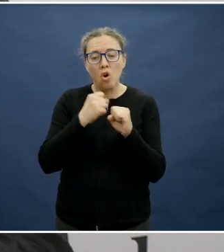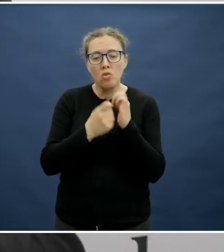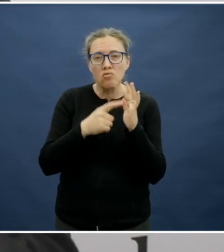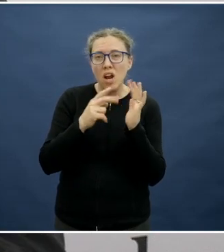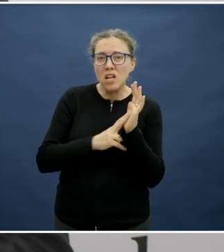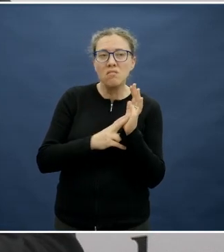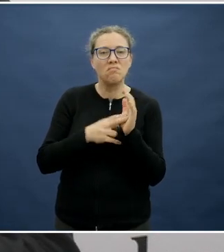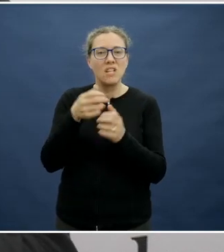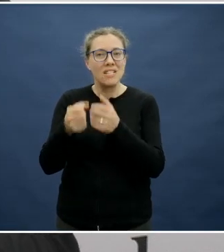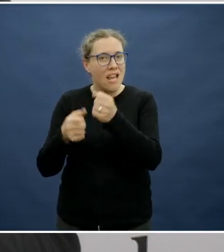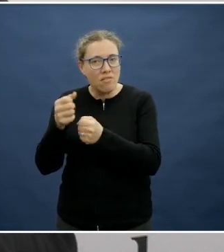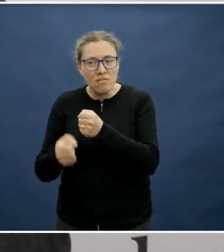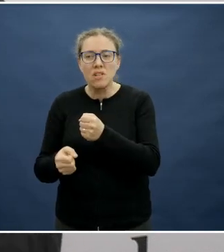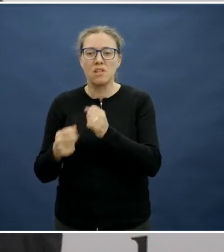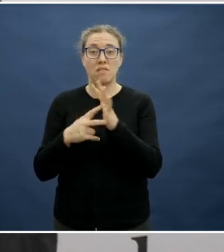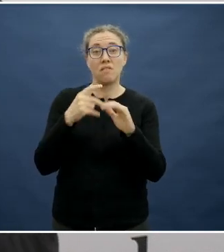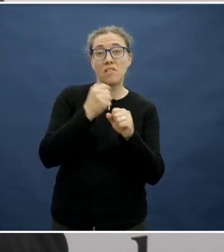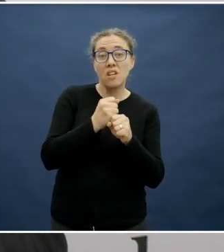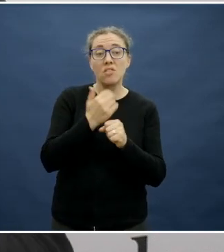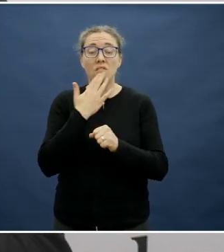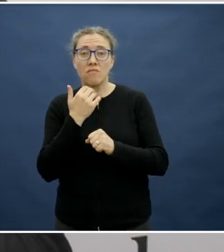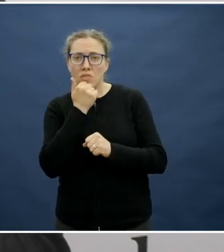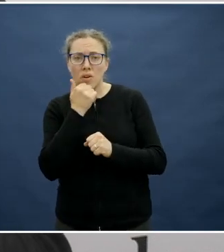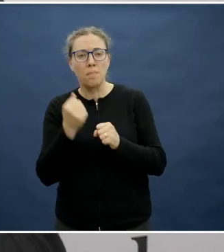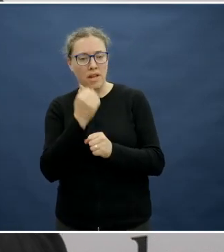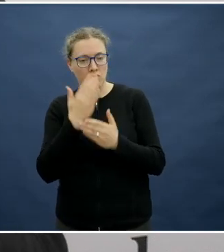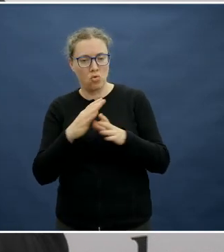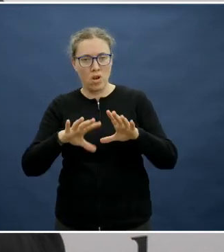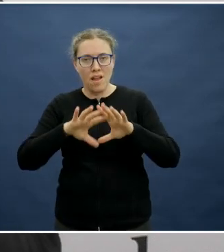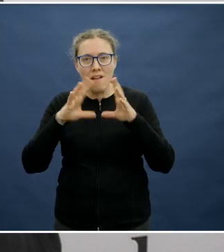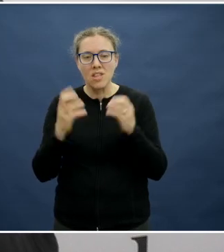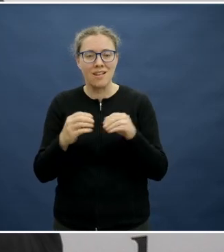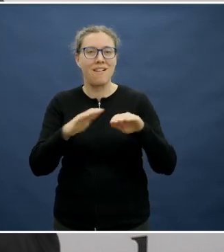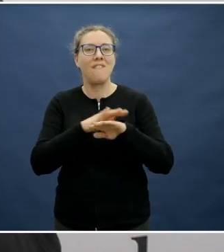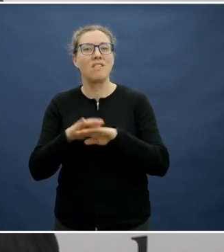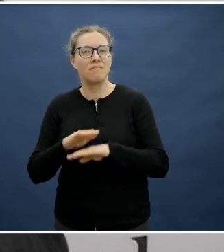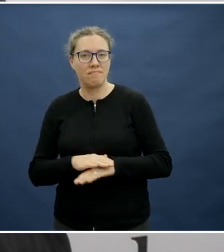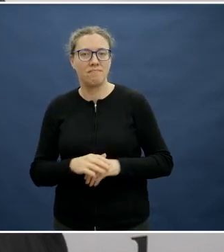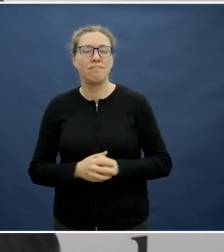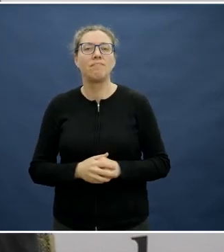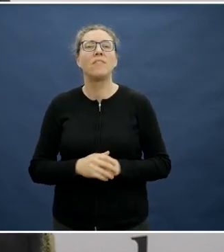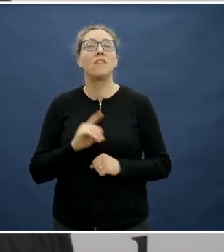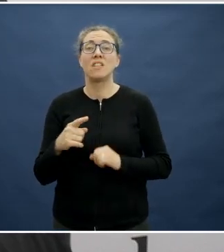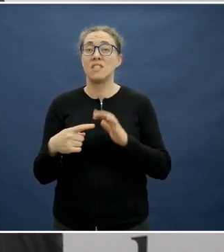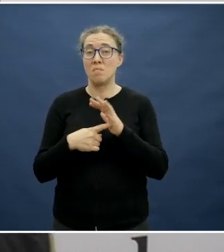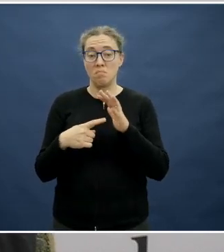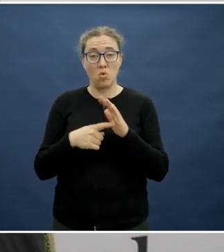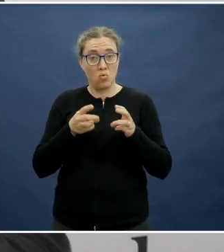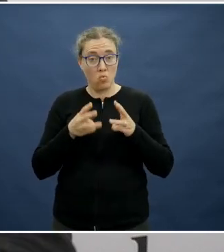your fruits, your veges. Just make sure you are ticking all those boxes. I think that's a key way to start planning any meal but especially a lunch box.